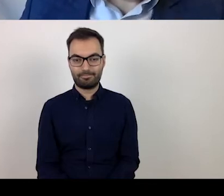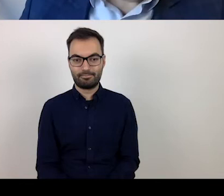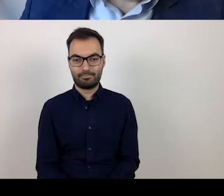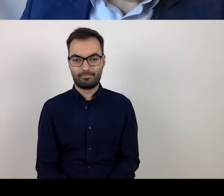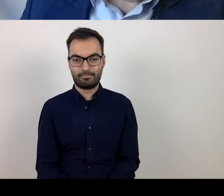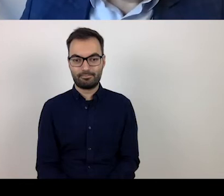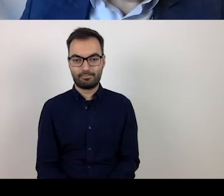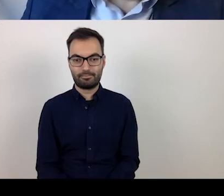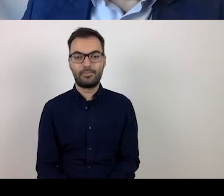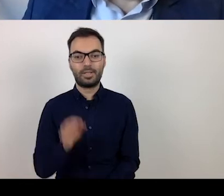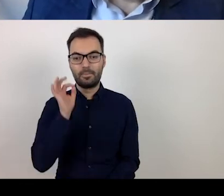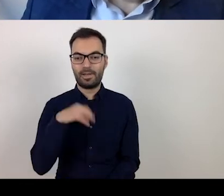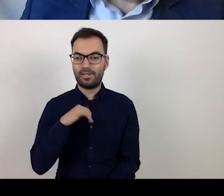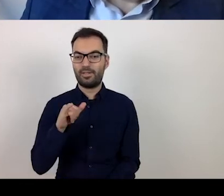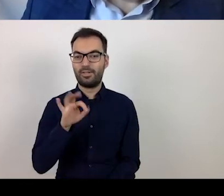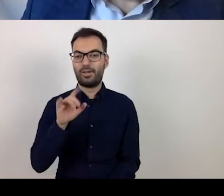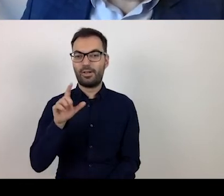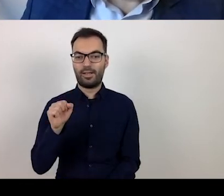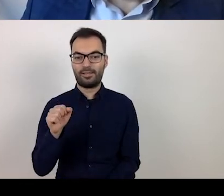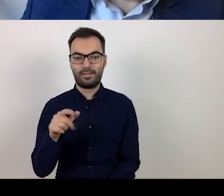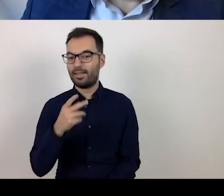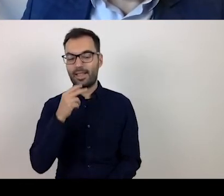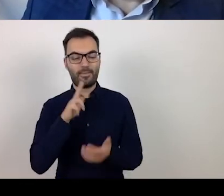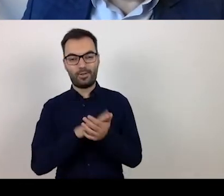Jola, I can neither confirm nor deny it.